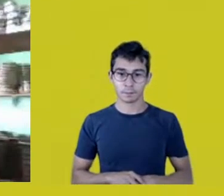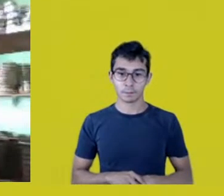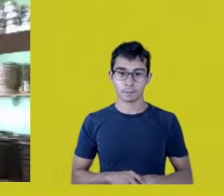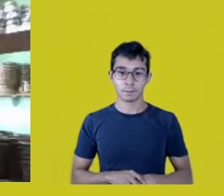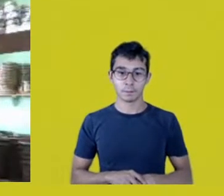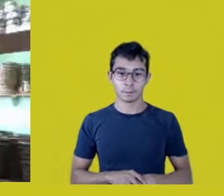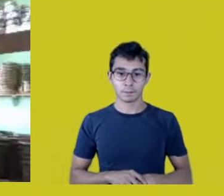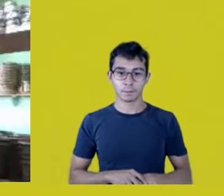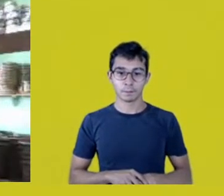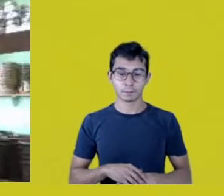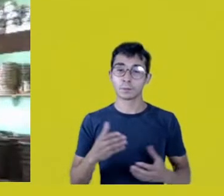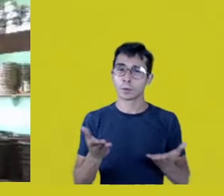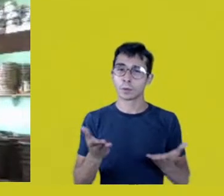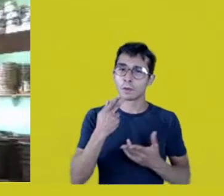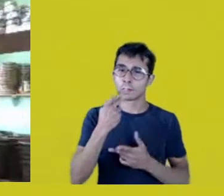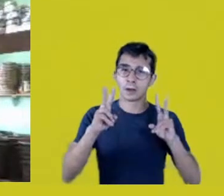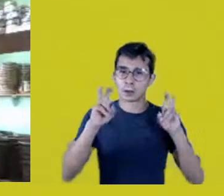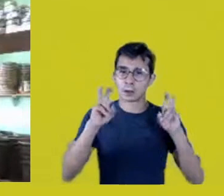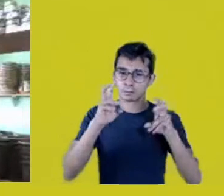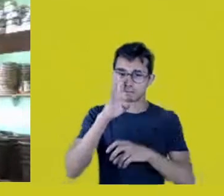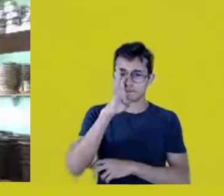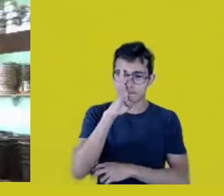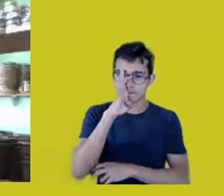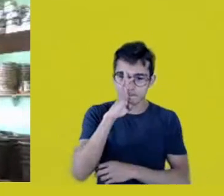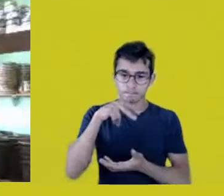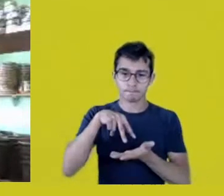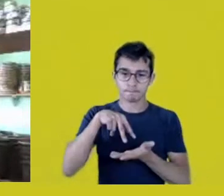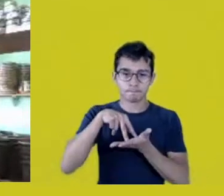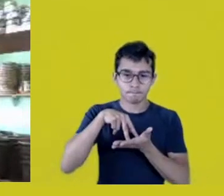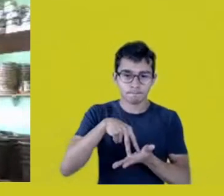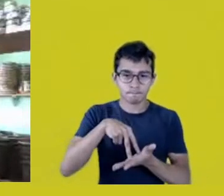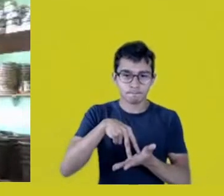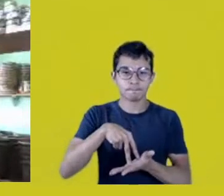this matter of denial and invisibility...